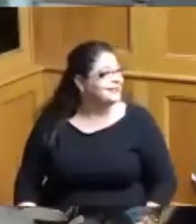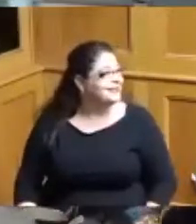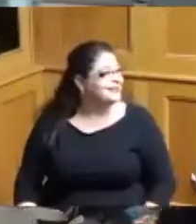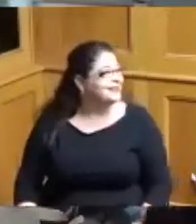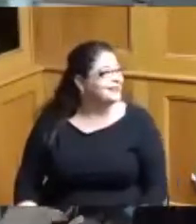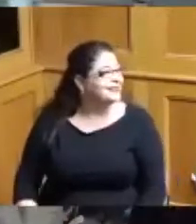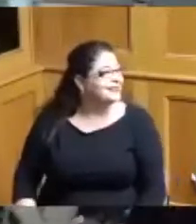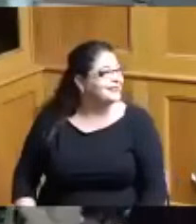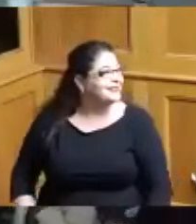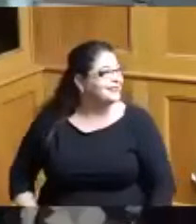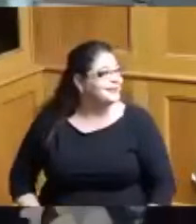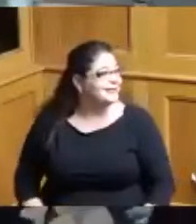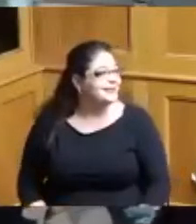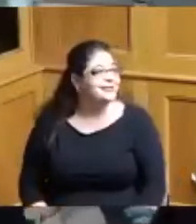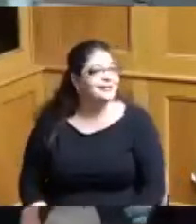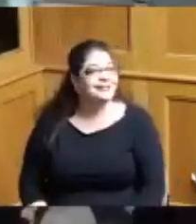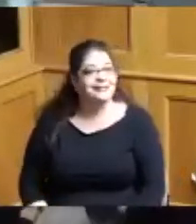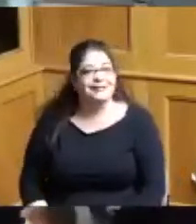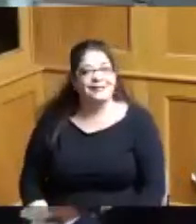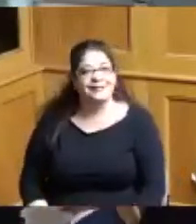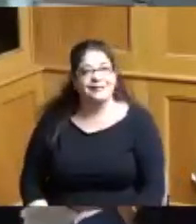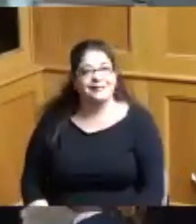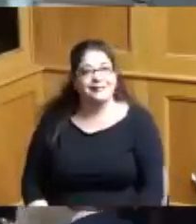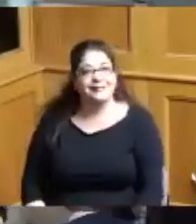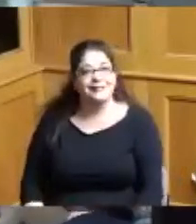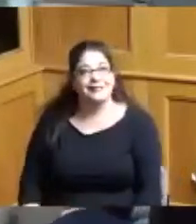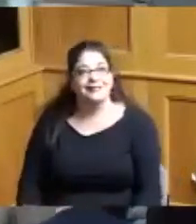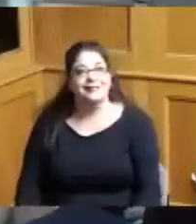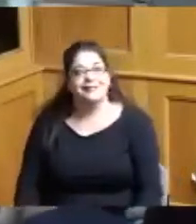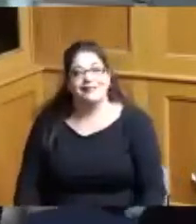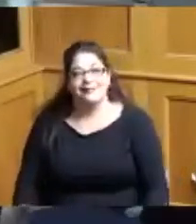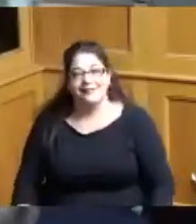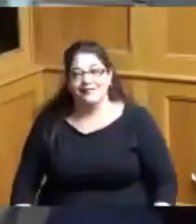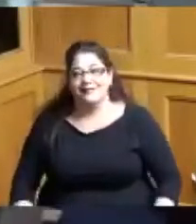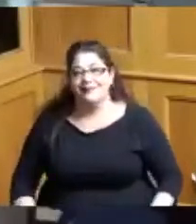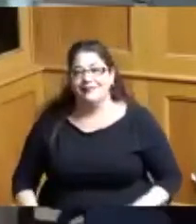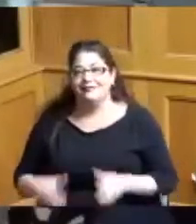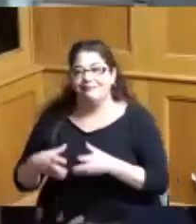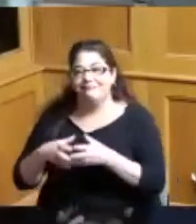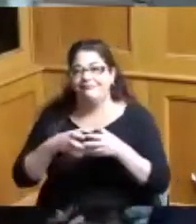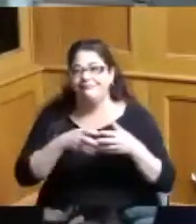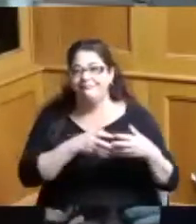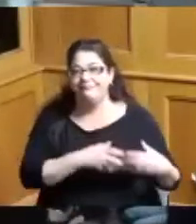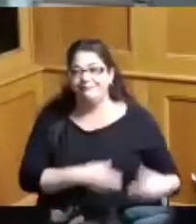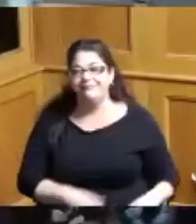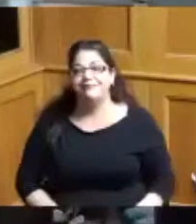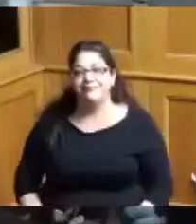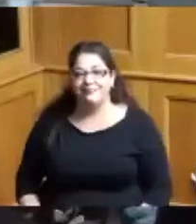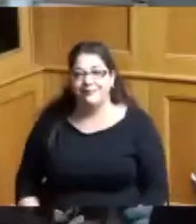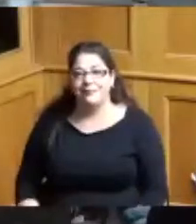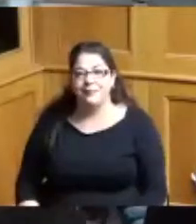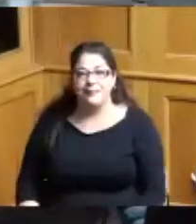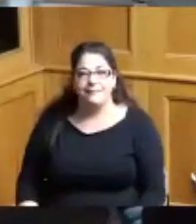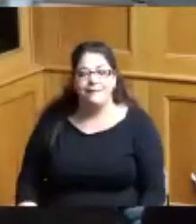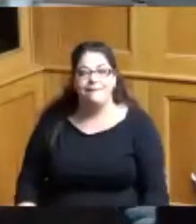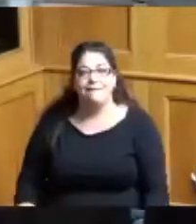hahaha